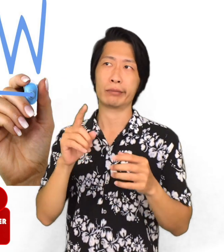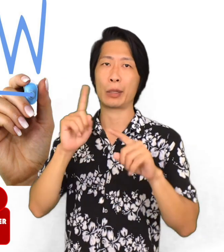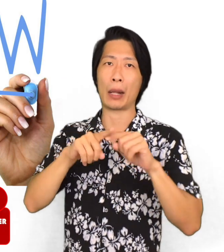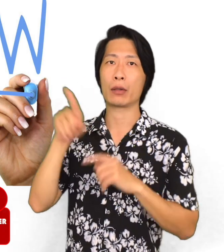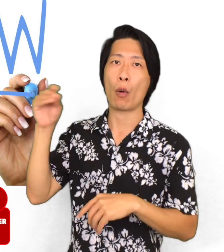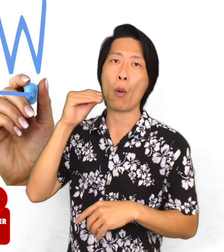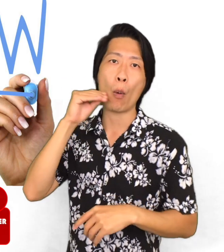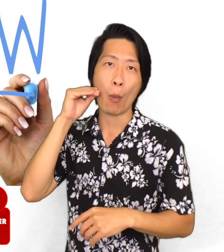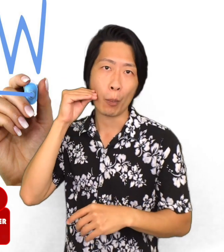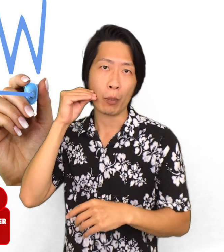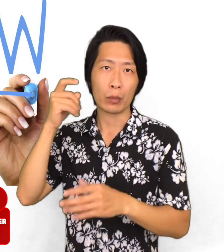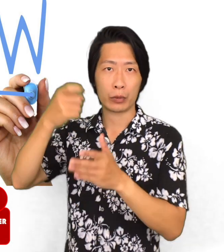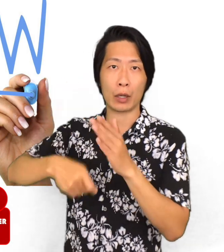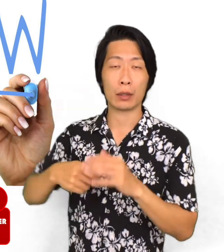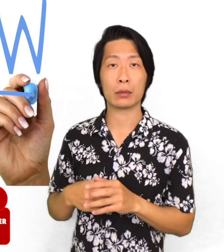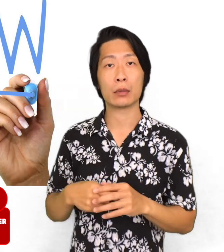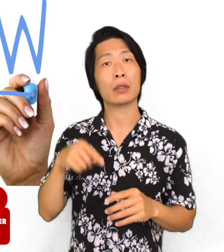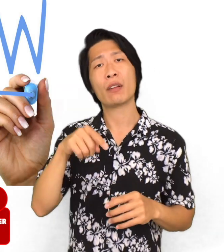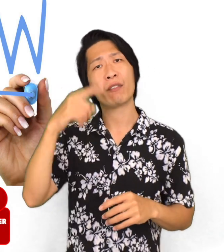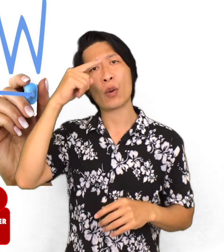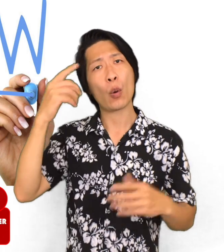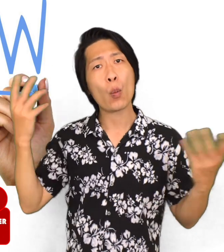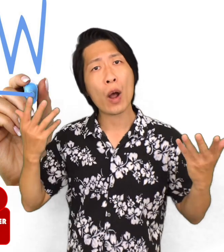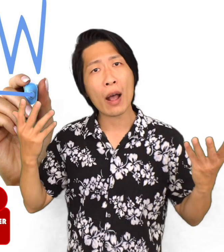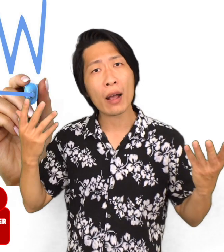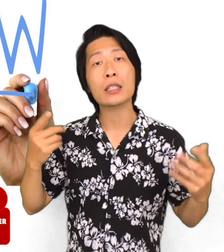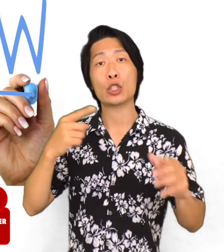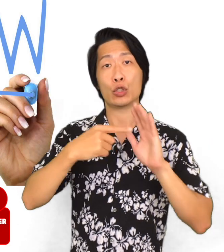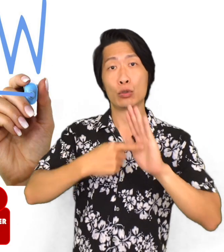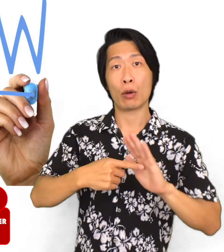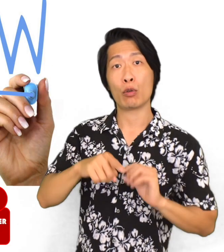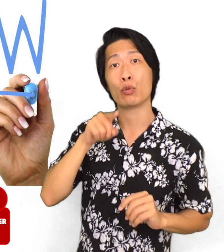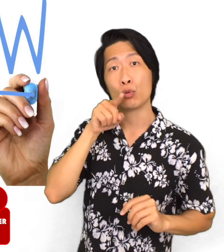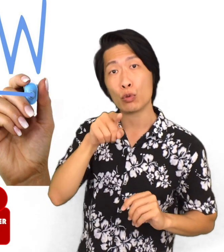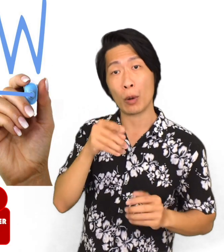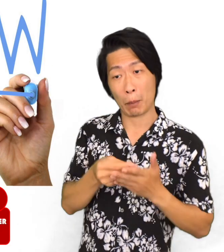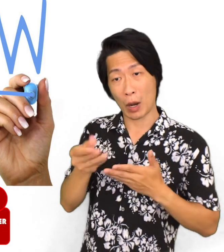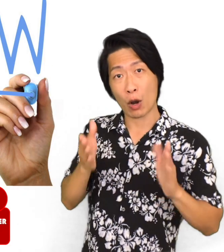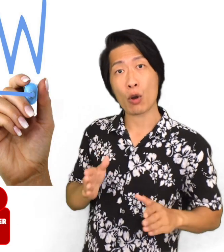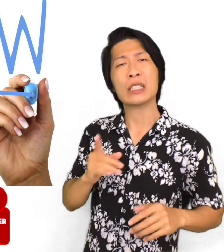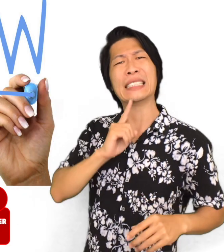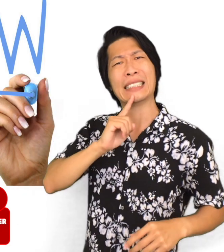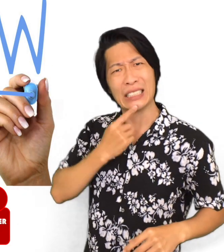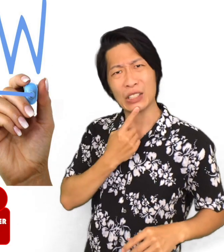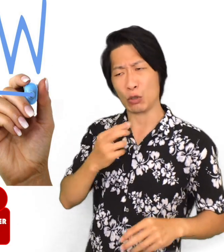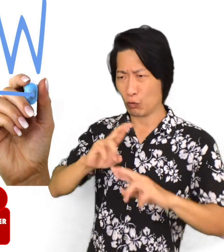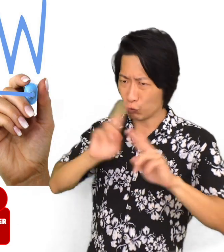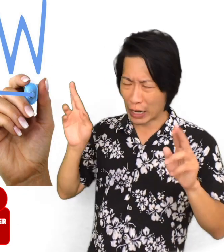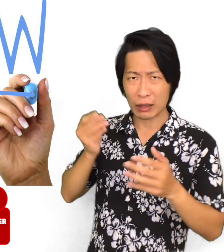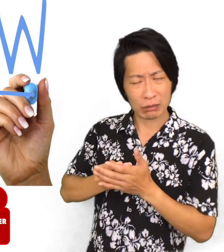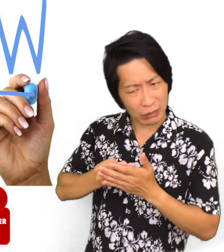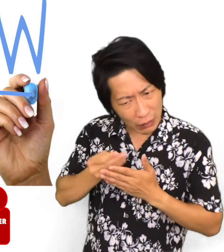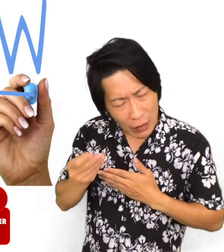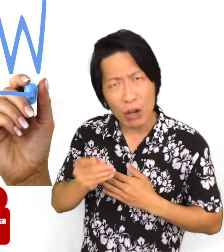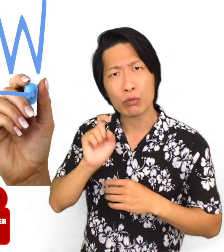It really depends on the price of the home. This shows the seller that you as the buyer are a serious buyer.